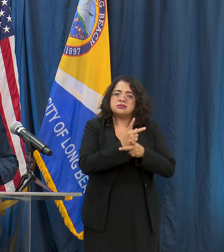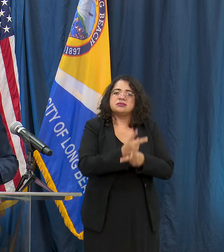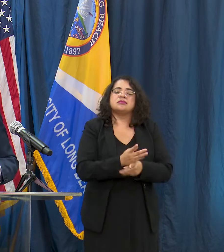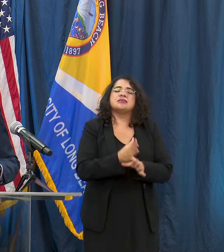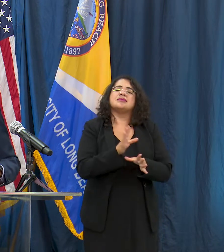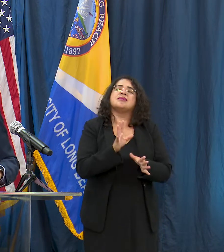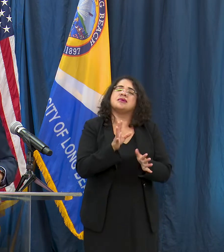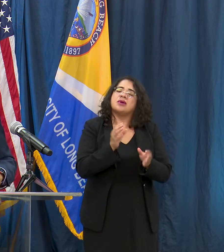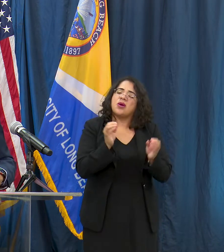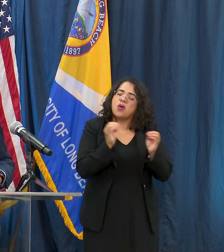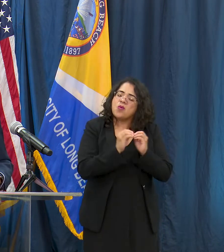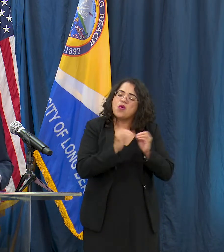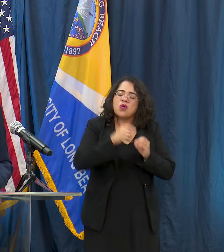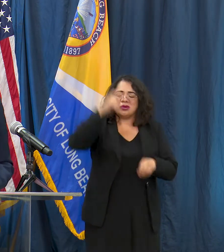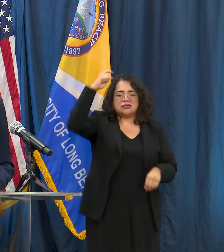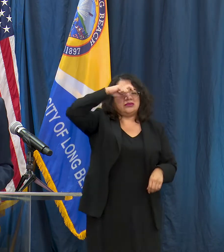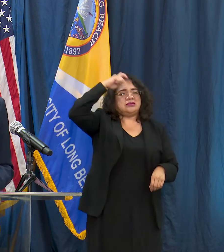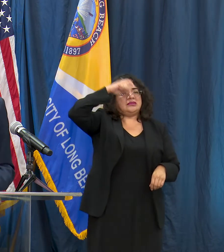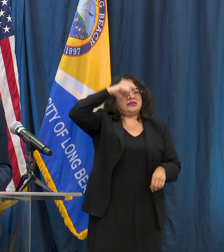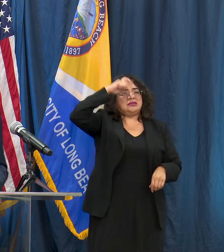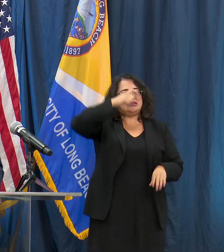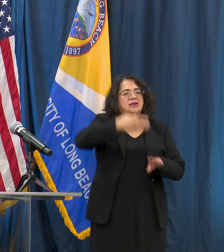even more careful so let me turn this over to Kelly Colopy who will have more